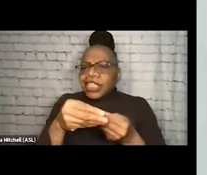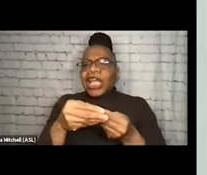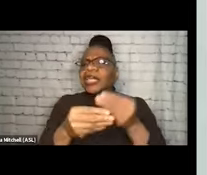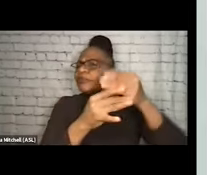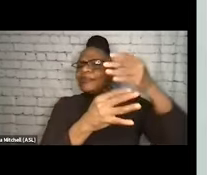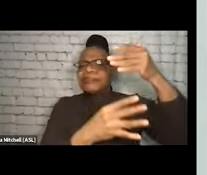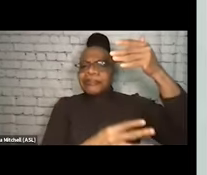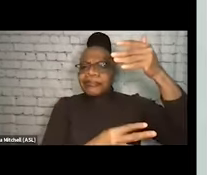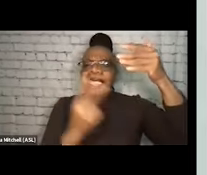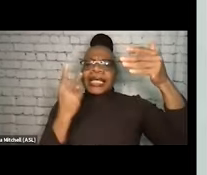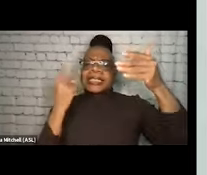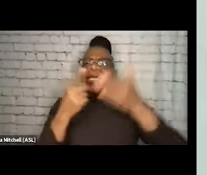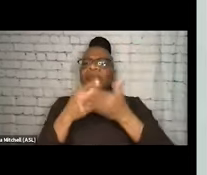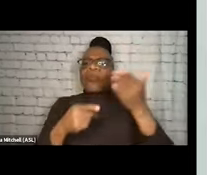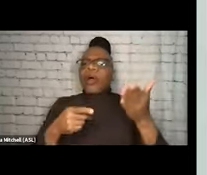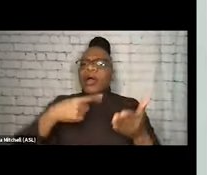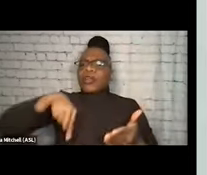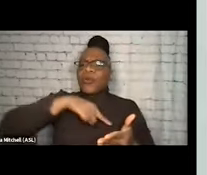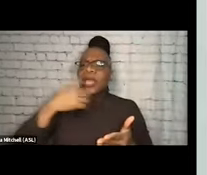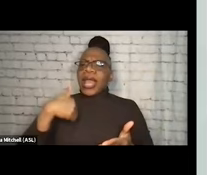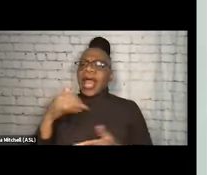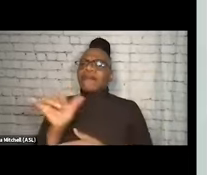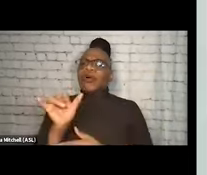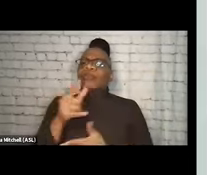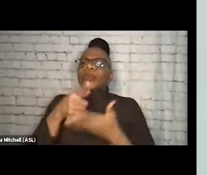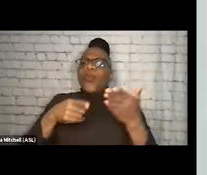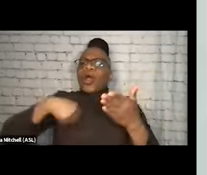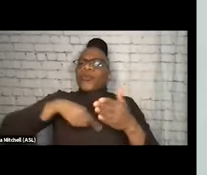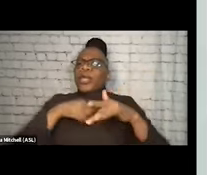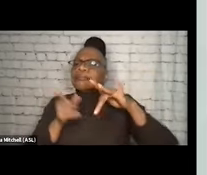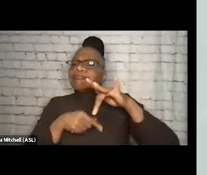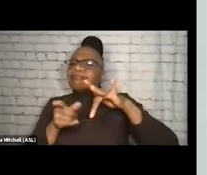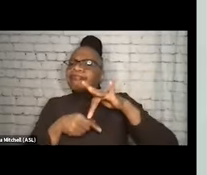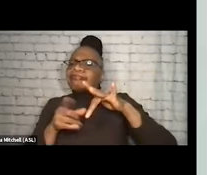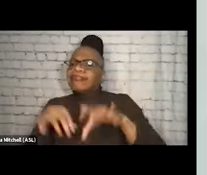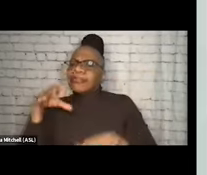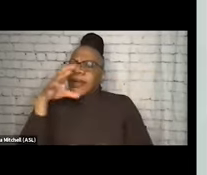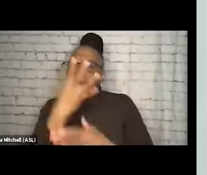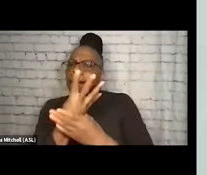Take a look at what we have, but also take a look at what we're missing when we go back to that list, because that was not comprehensive.